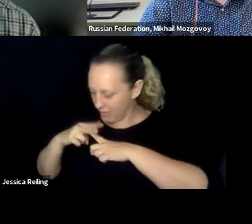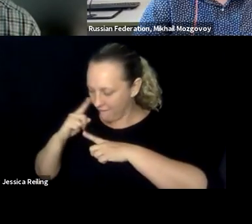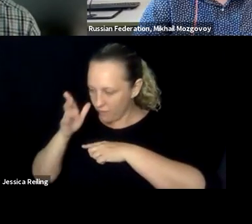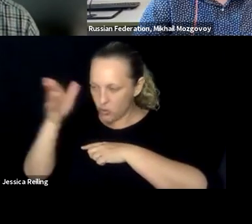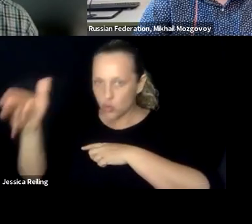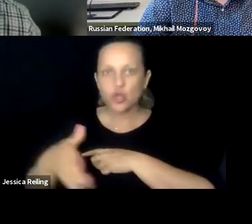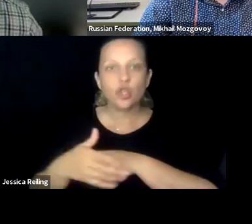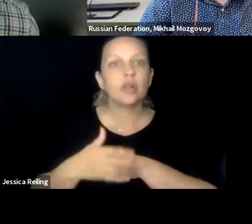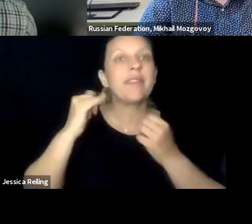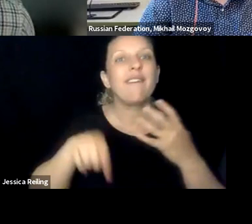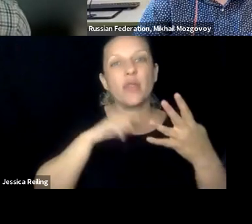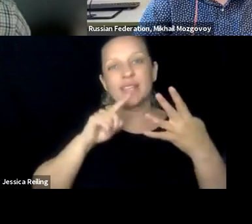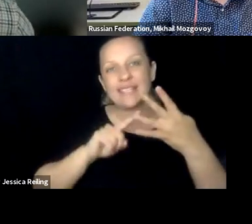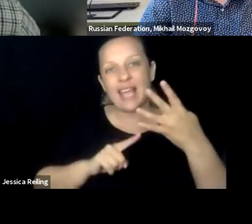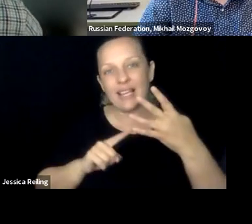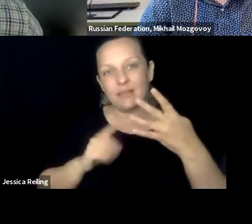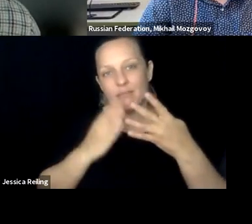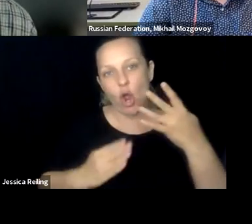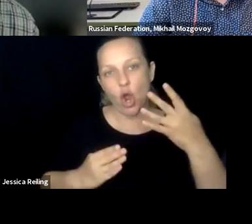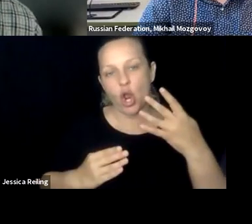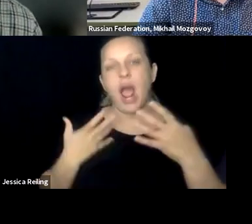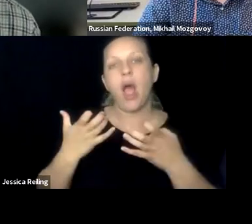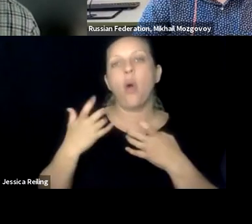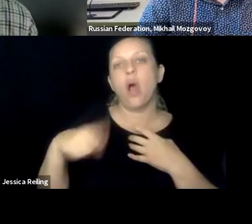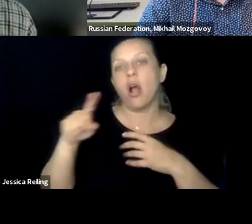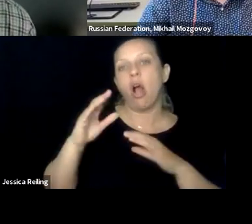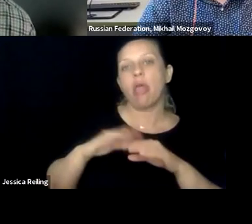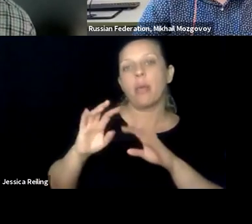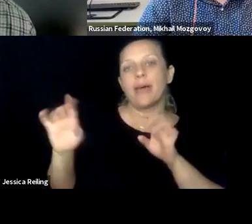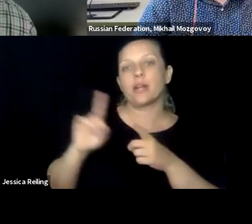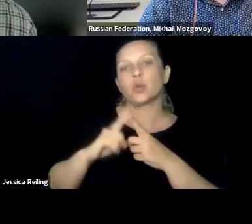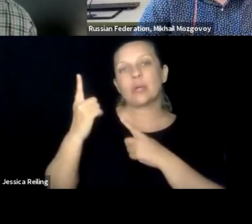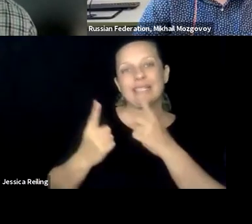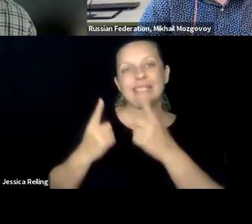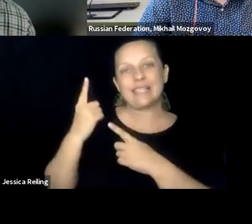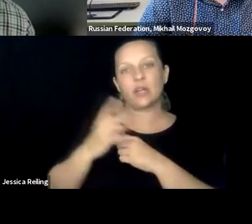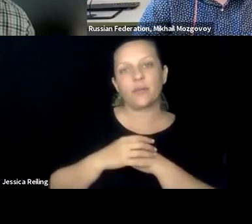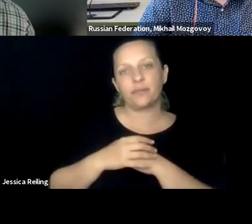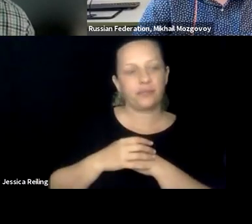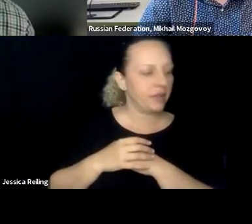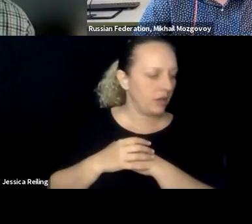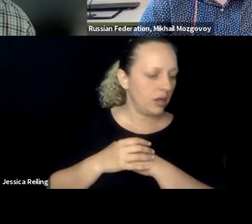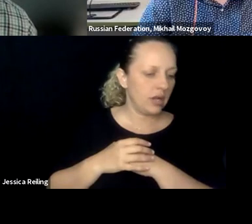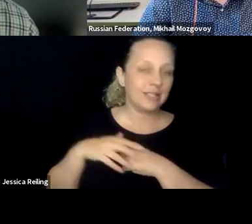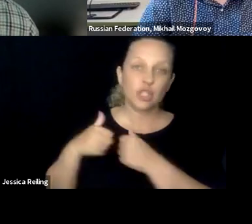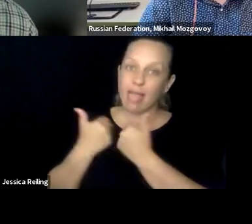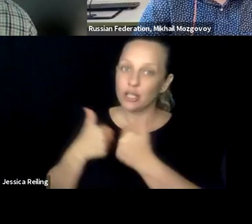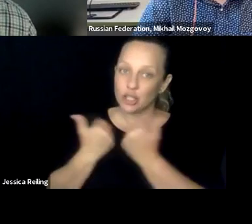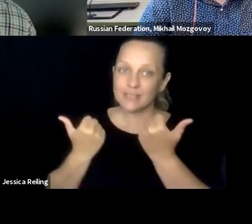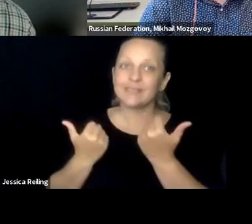own considerations and brush them up for the future. For our second round I would like to ask